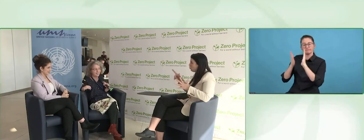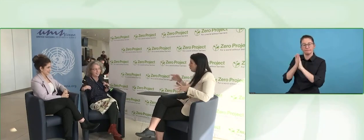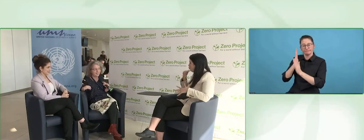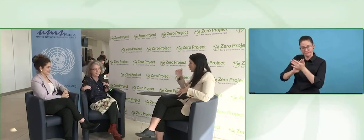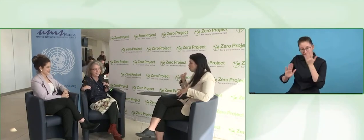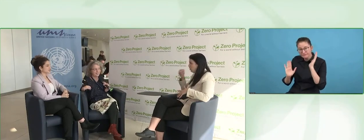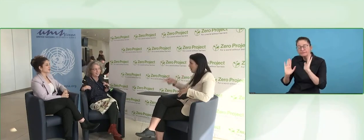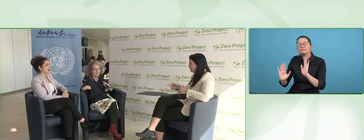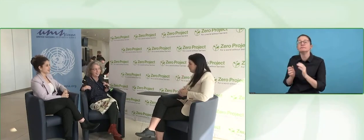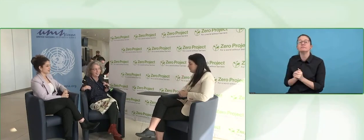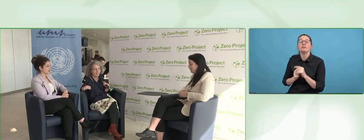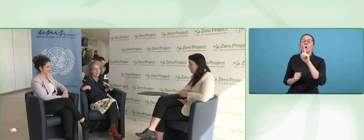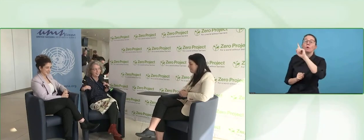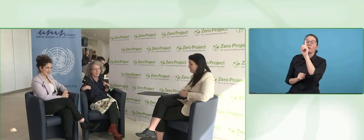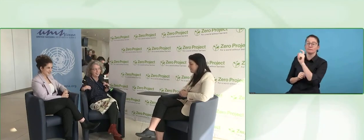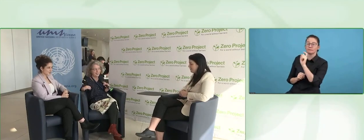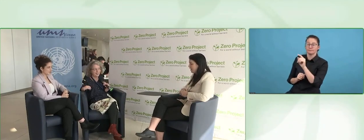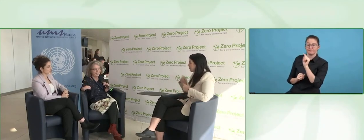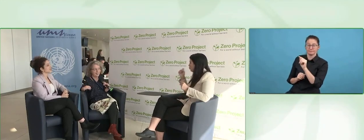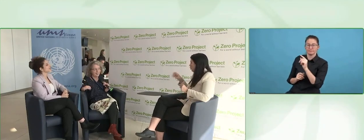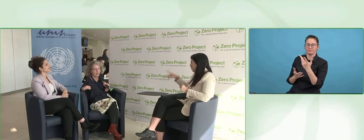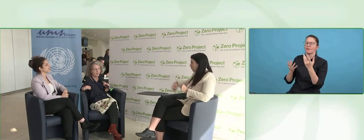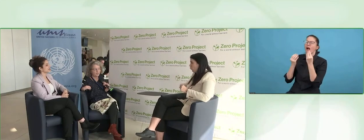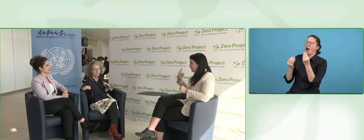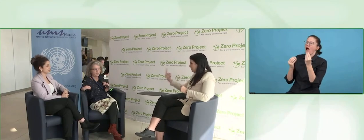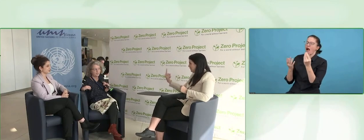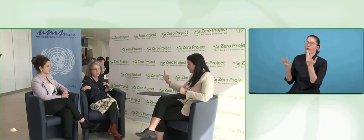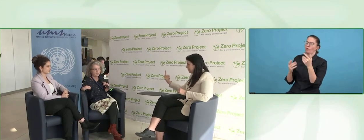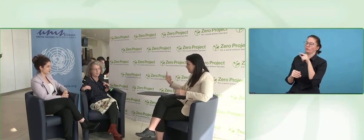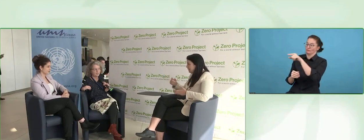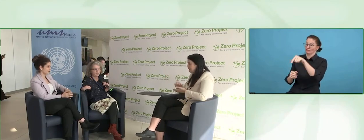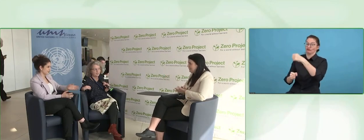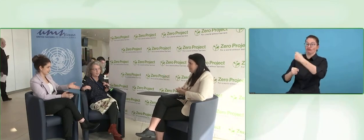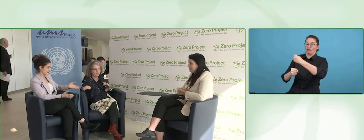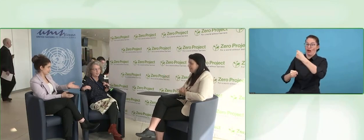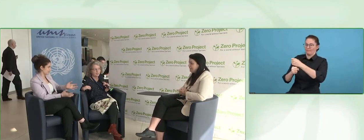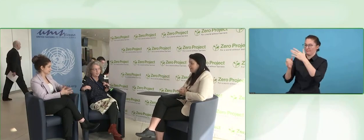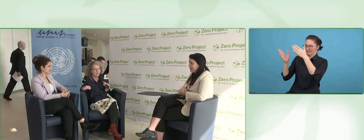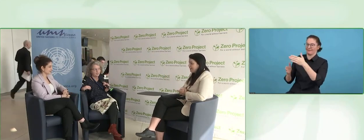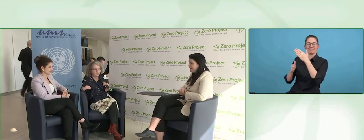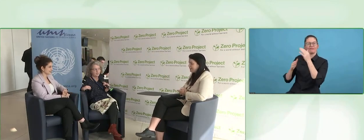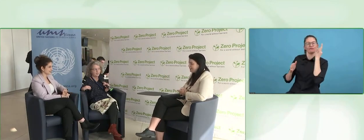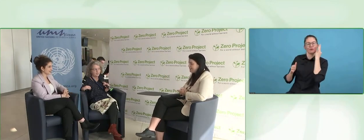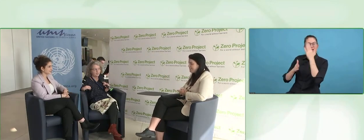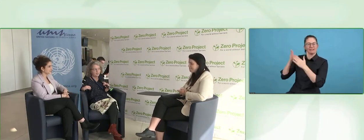So glad you are asking this question. I'm sure you feel yourself the same.